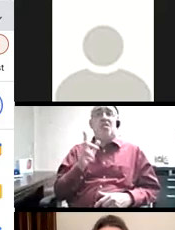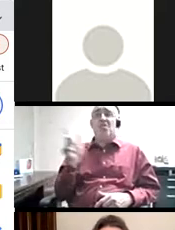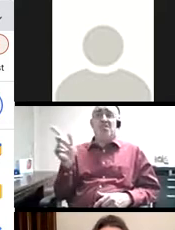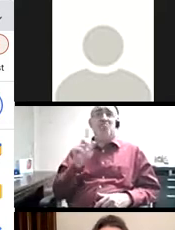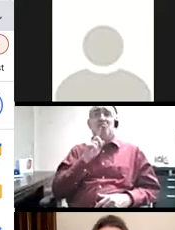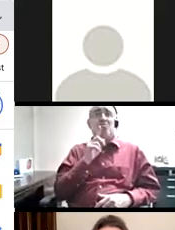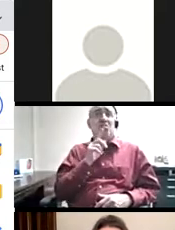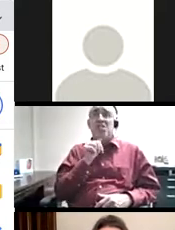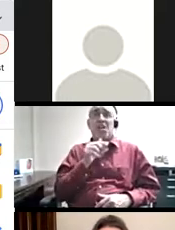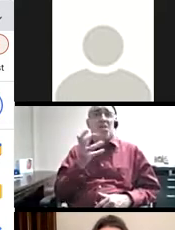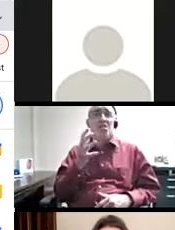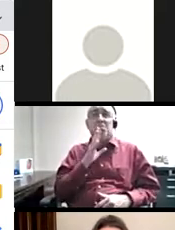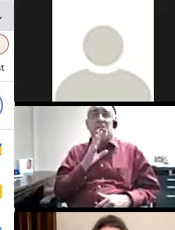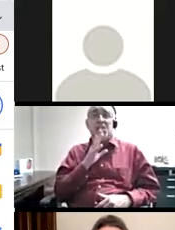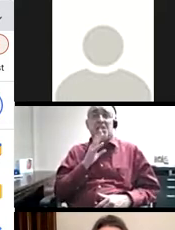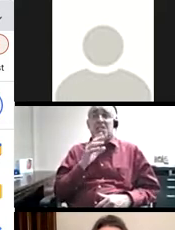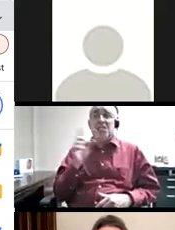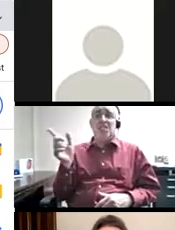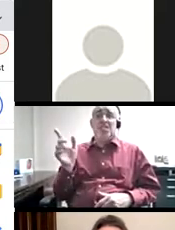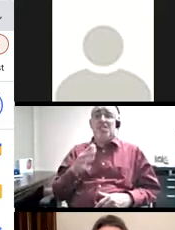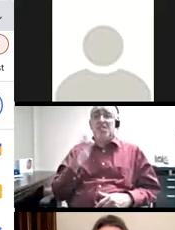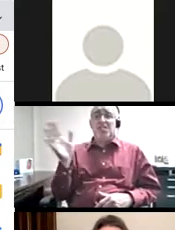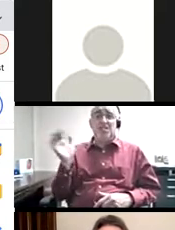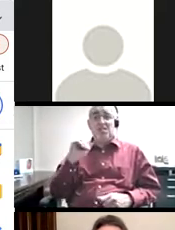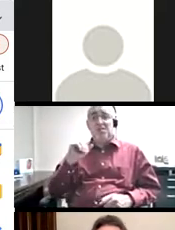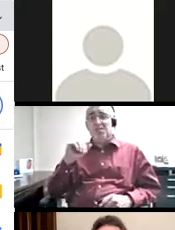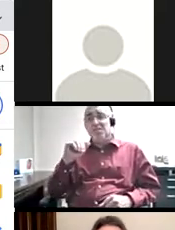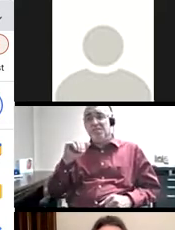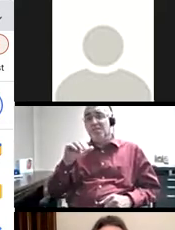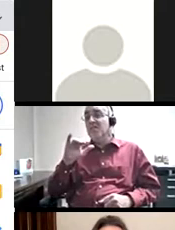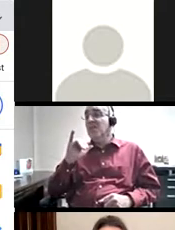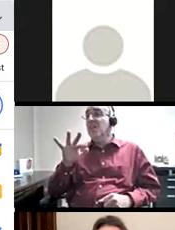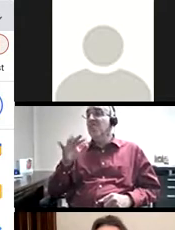three hours, rarely speaking on the mic and only sharing a greeting or two in the everyone chat.